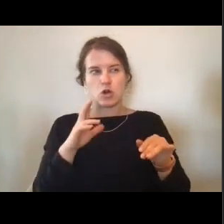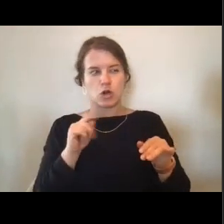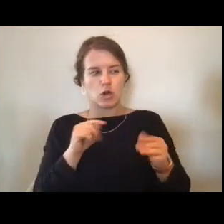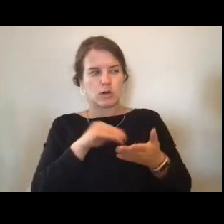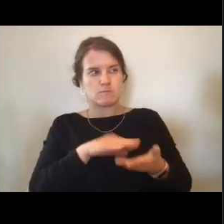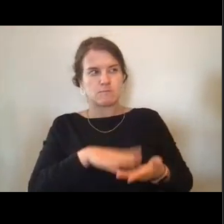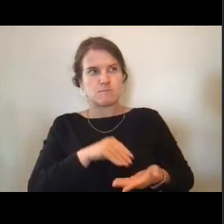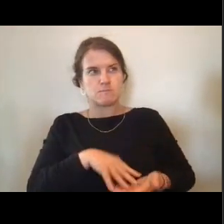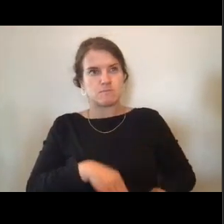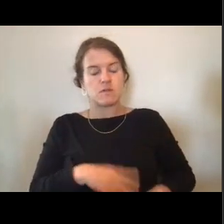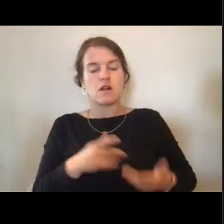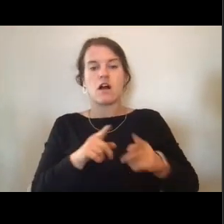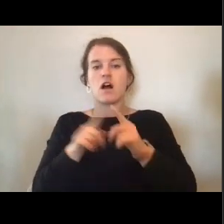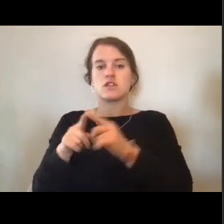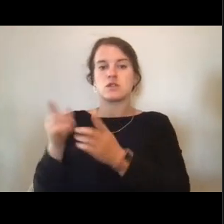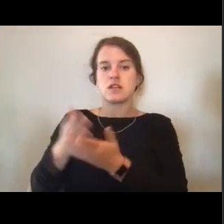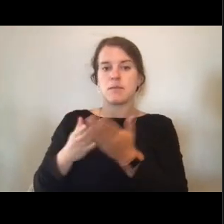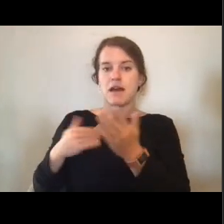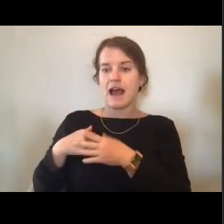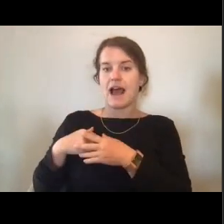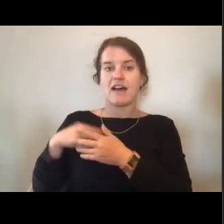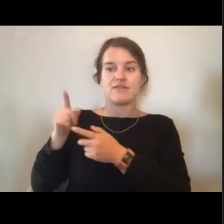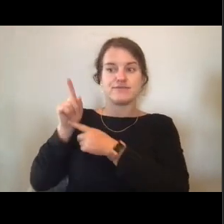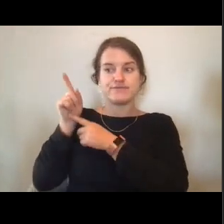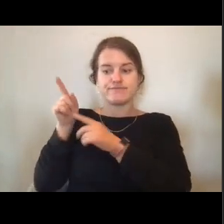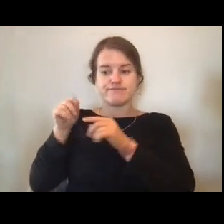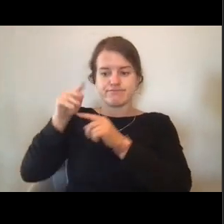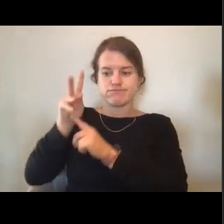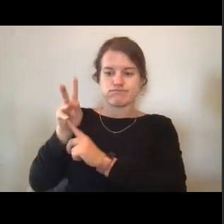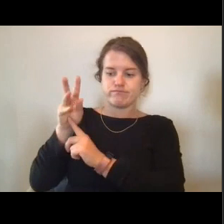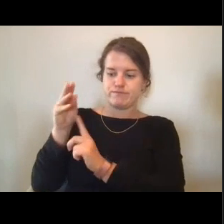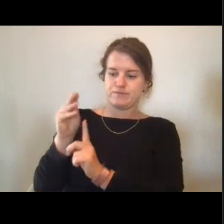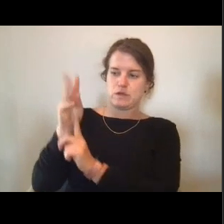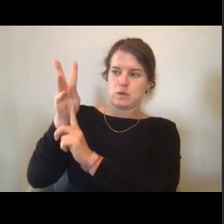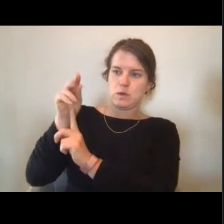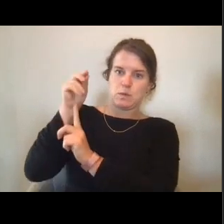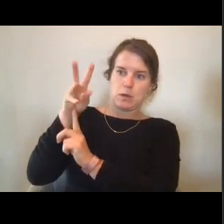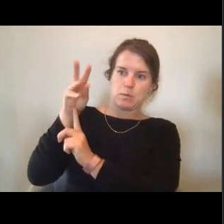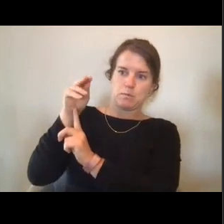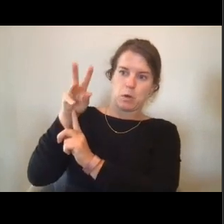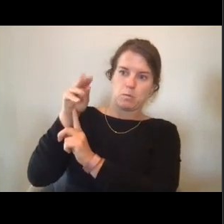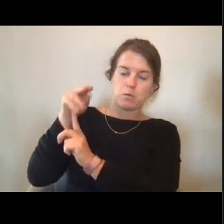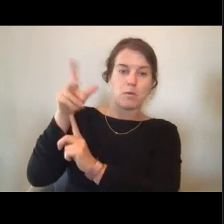to marine mammals like whales and ship traffic. They're very sensitive.